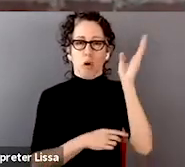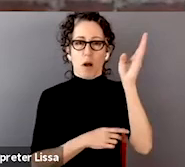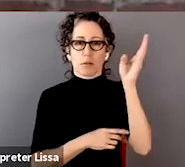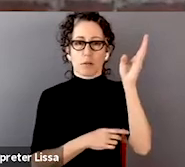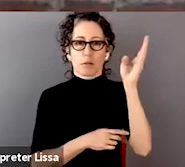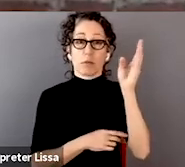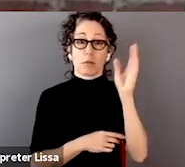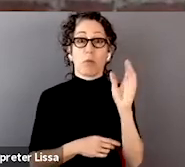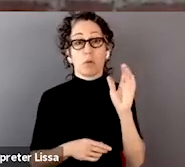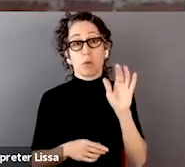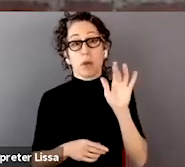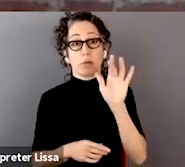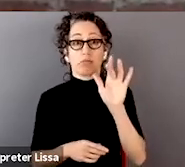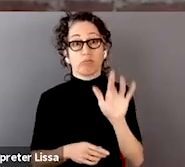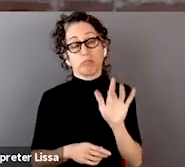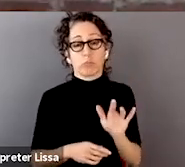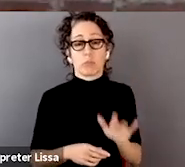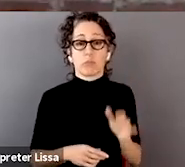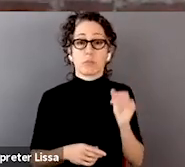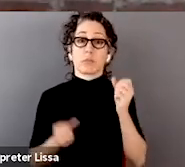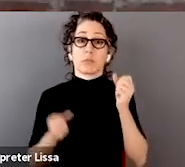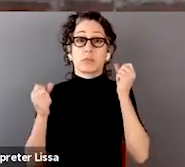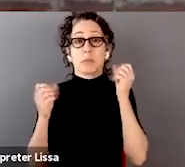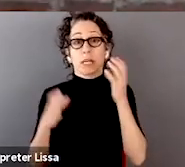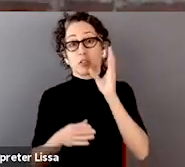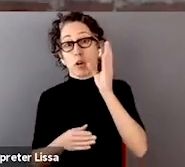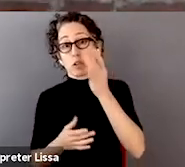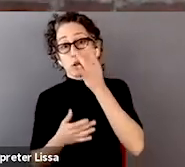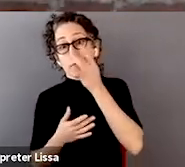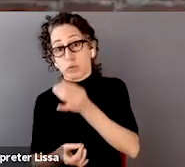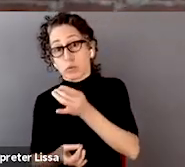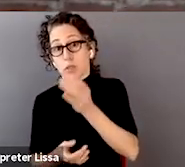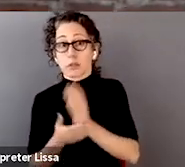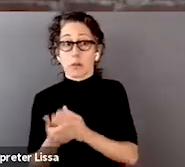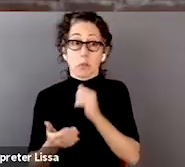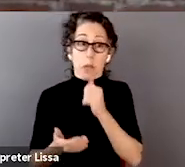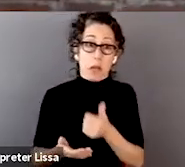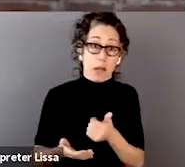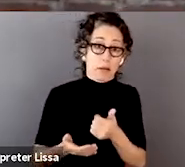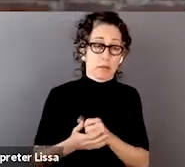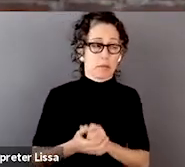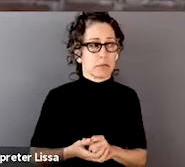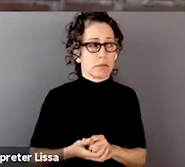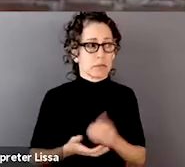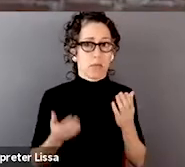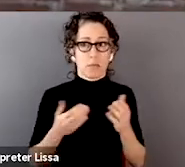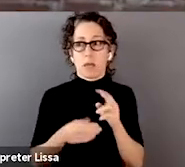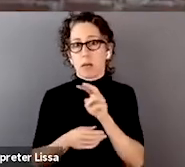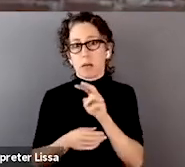and then others of those talks are less interesting, or if it turns out that the more basic biology